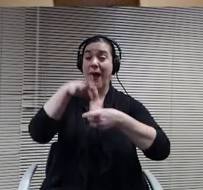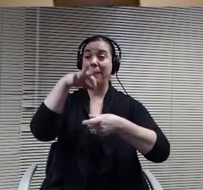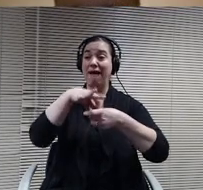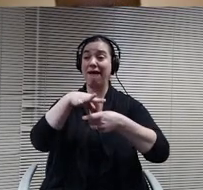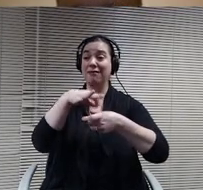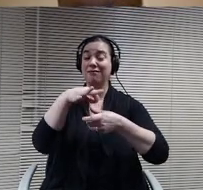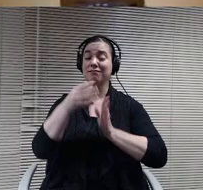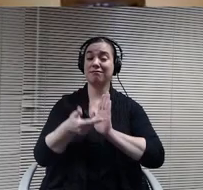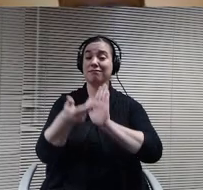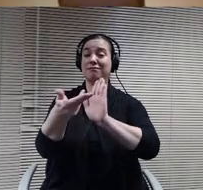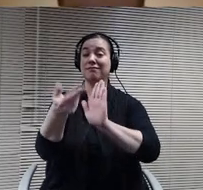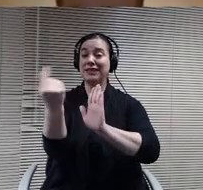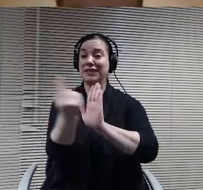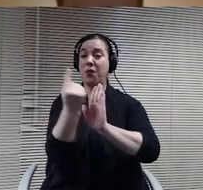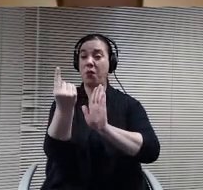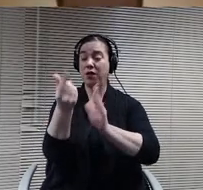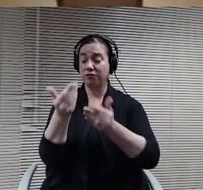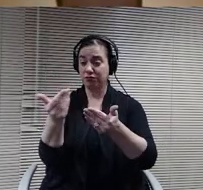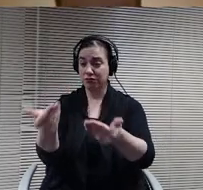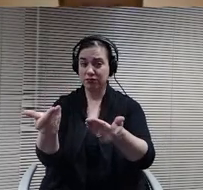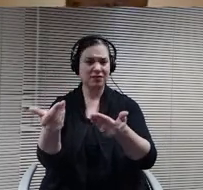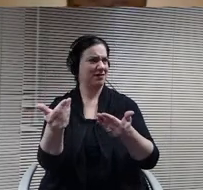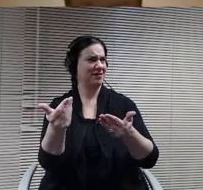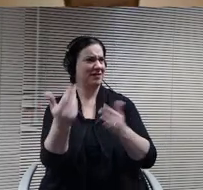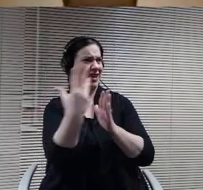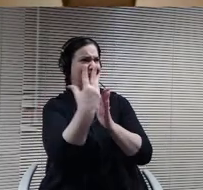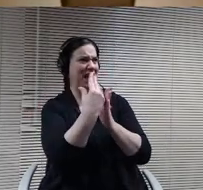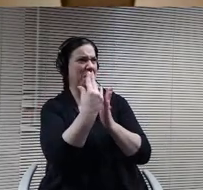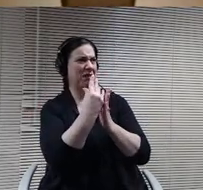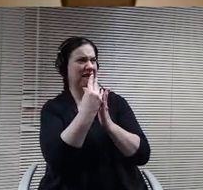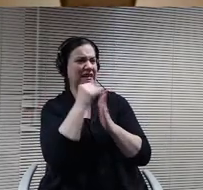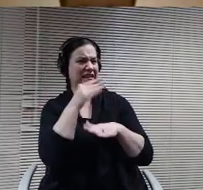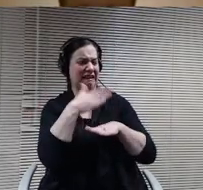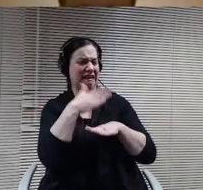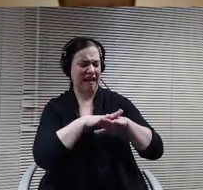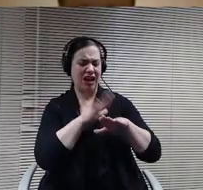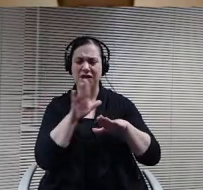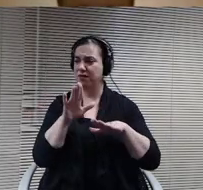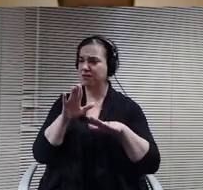is not on it so we can hear you. OK yeah I would like to nominate